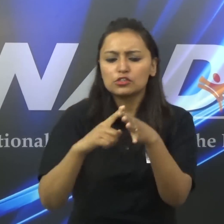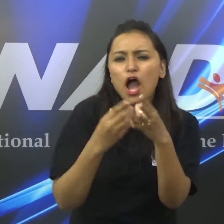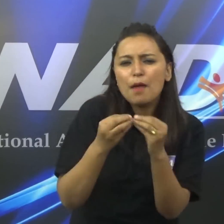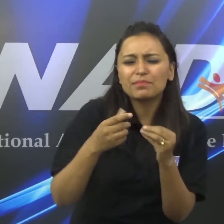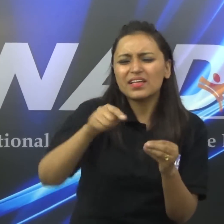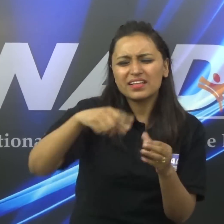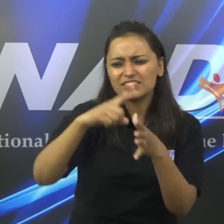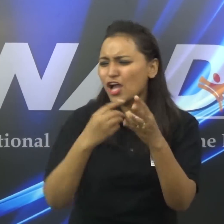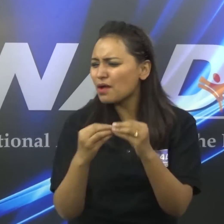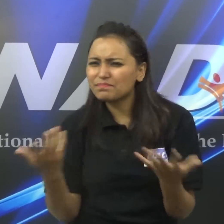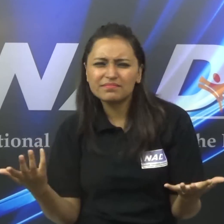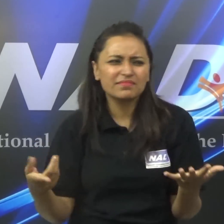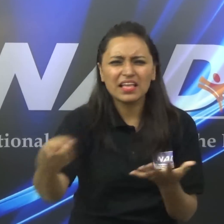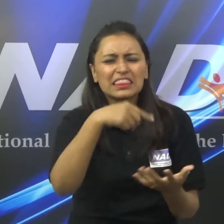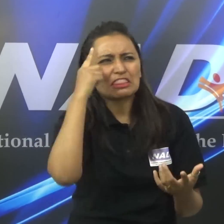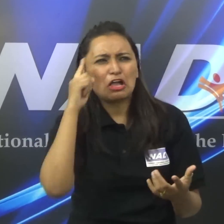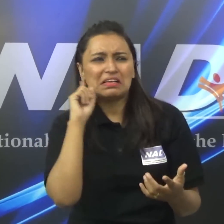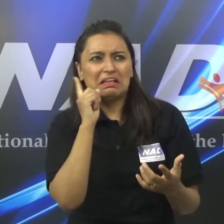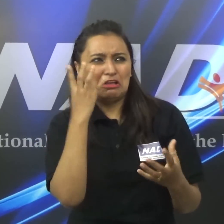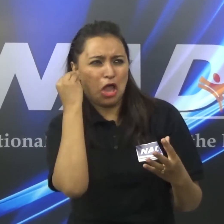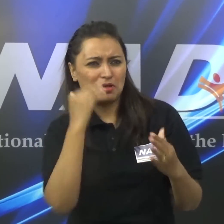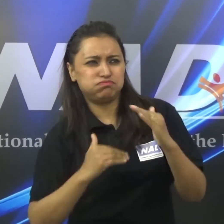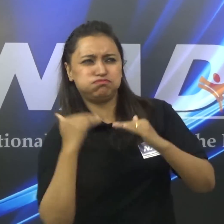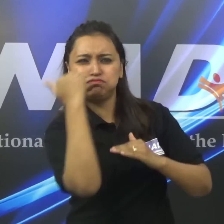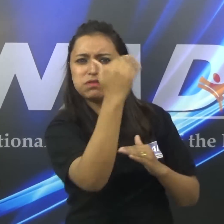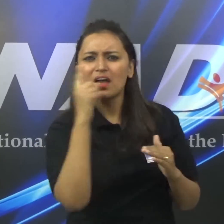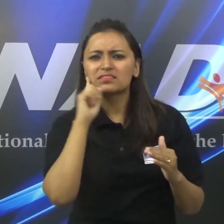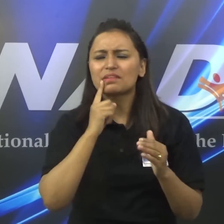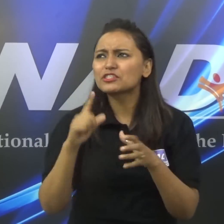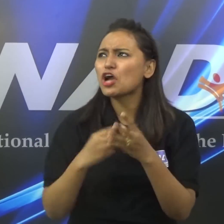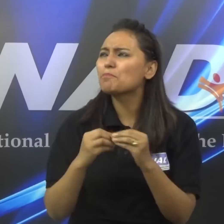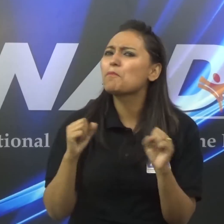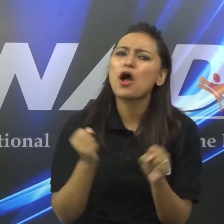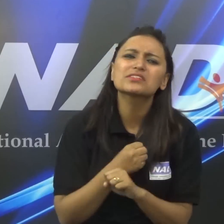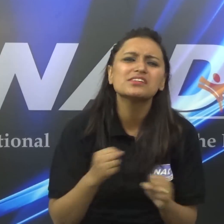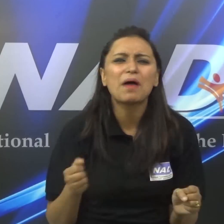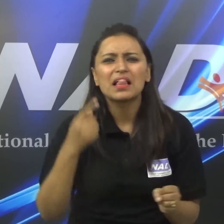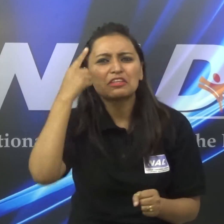Employment- some people think that hearing people reach greater heights and for deaf it is impossible.